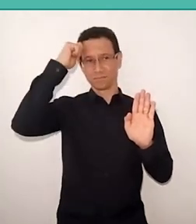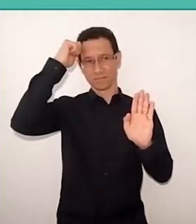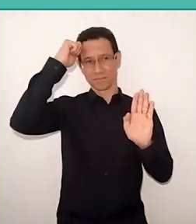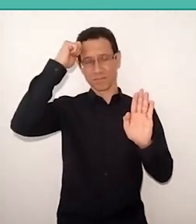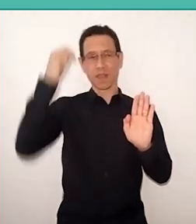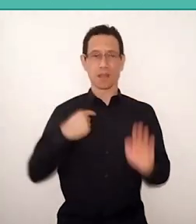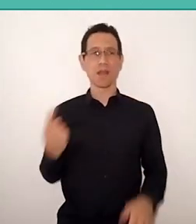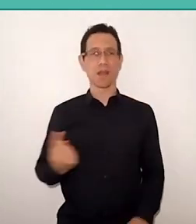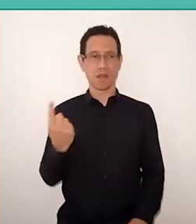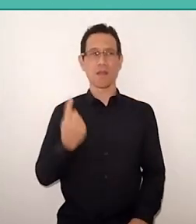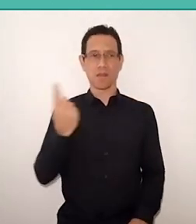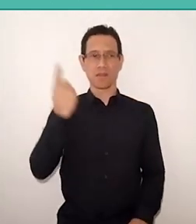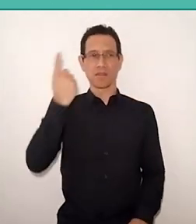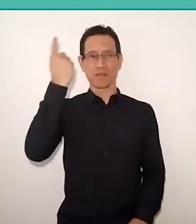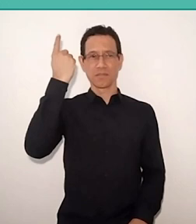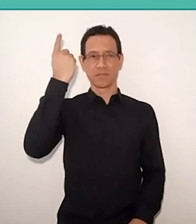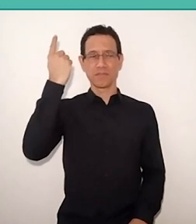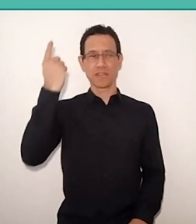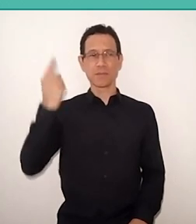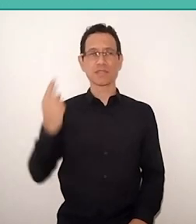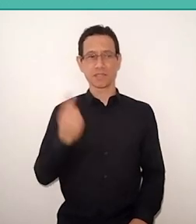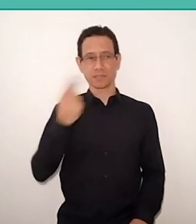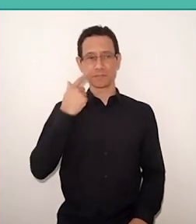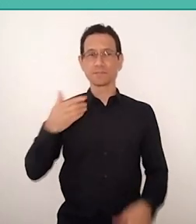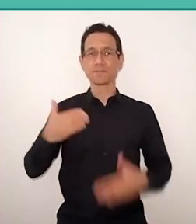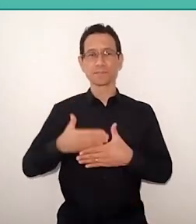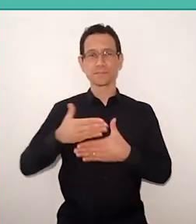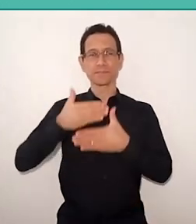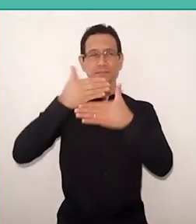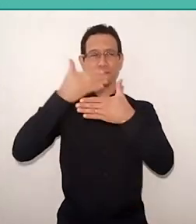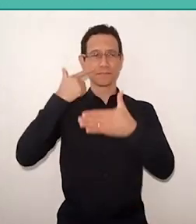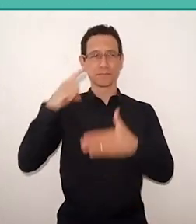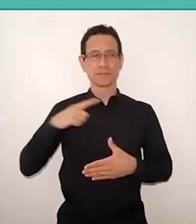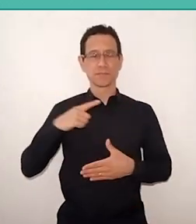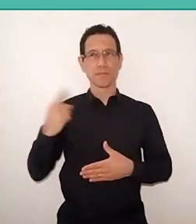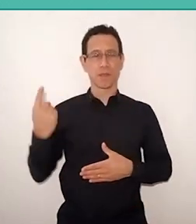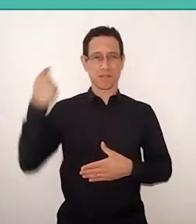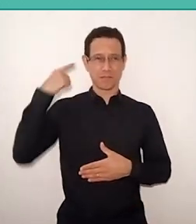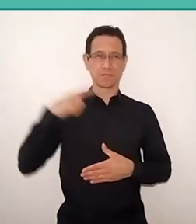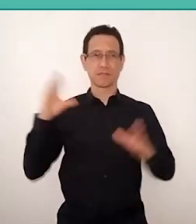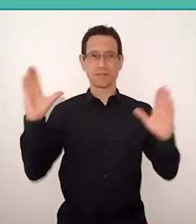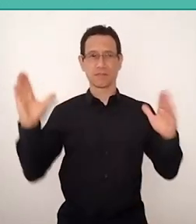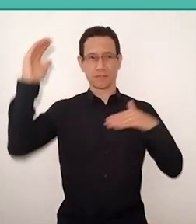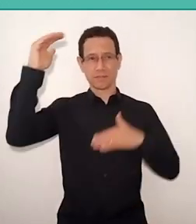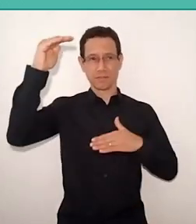in front of a white wall, with a multi-color screen,